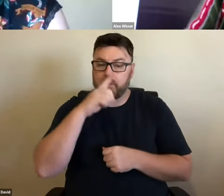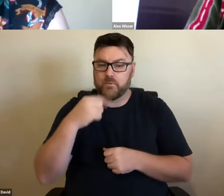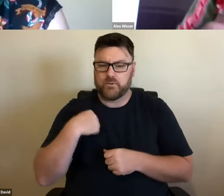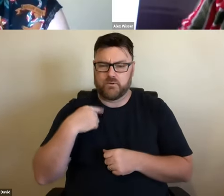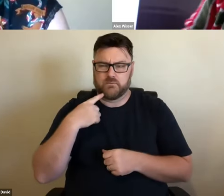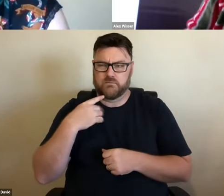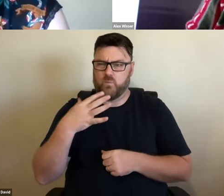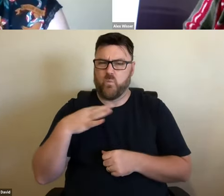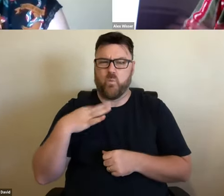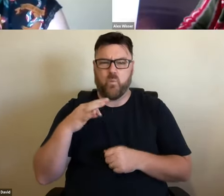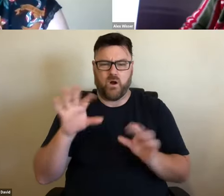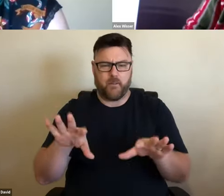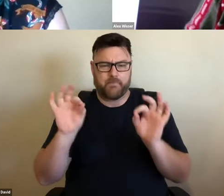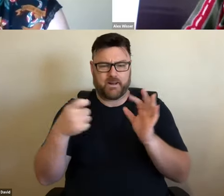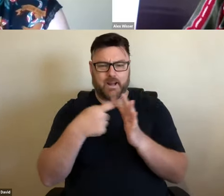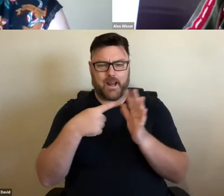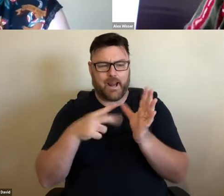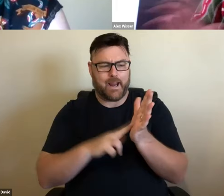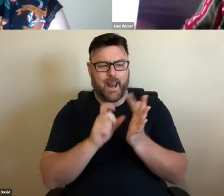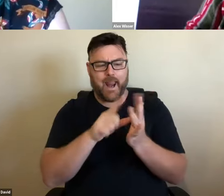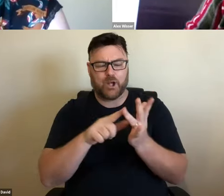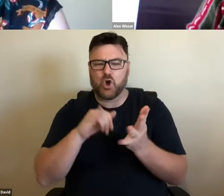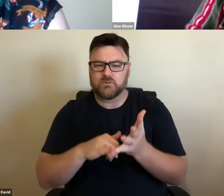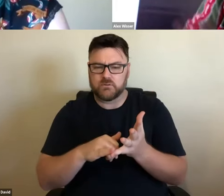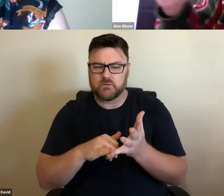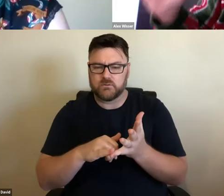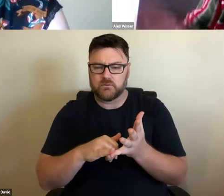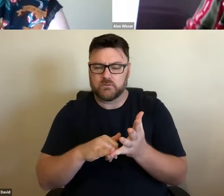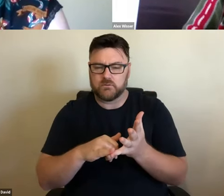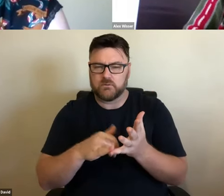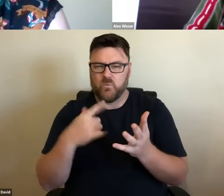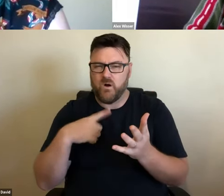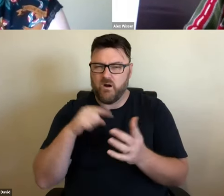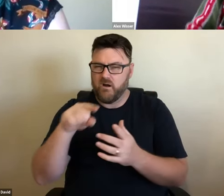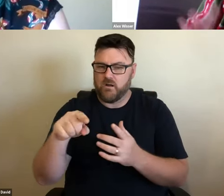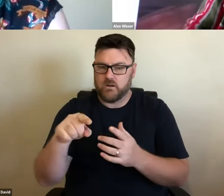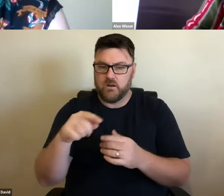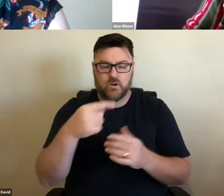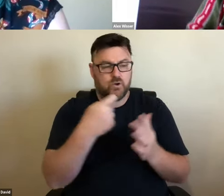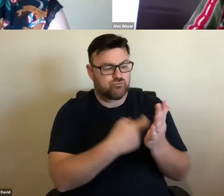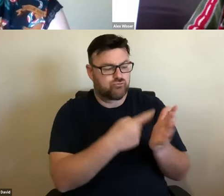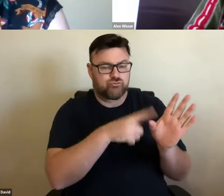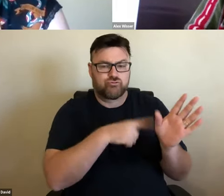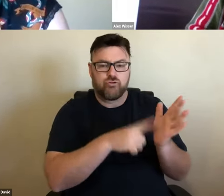scepticisms around the art festival was the locals didn't understand.